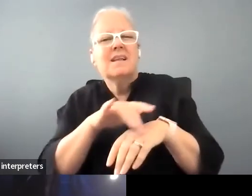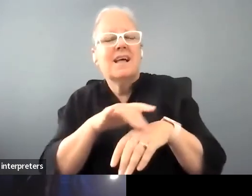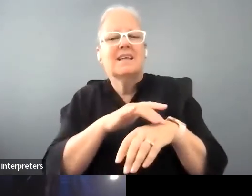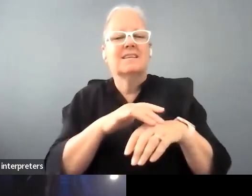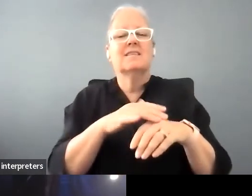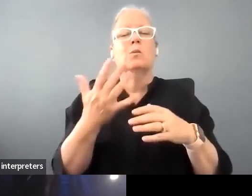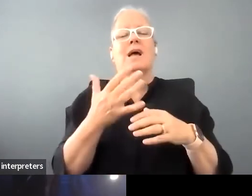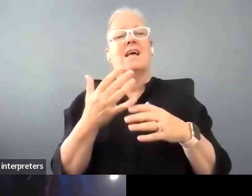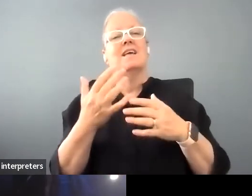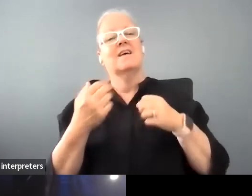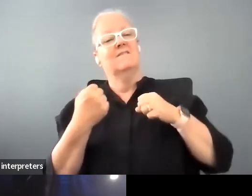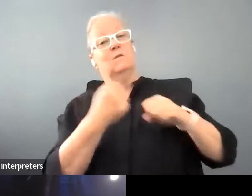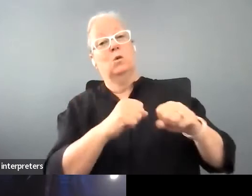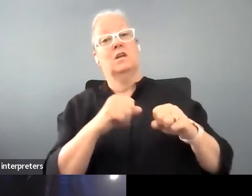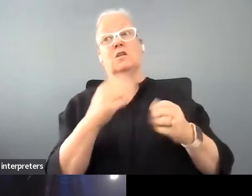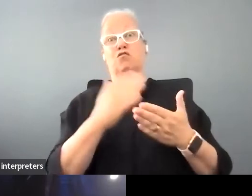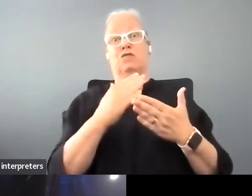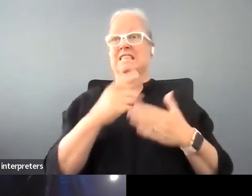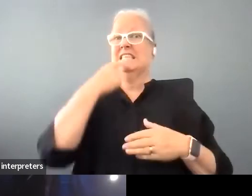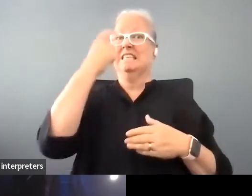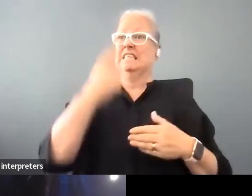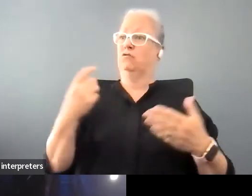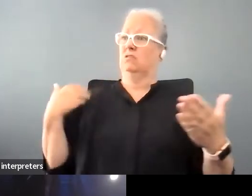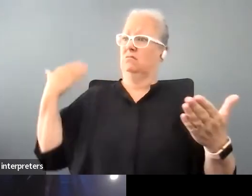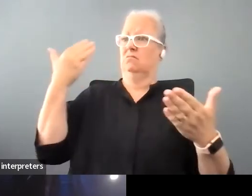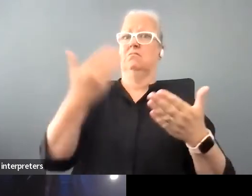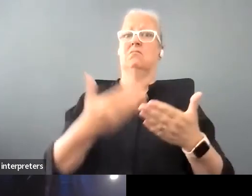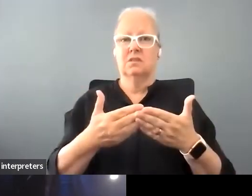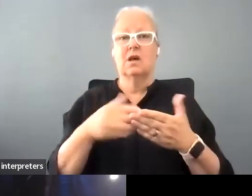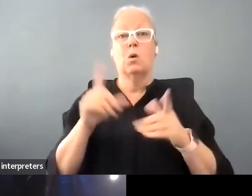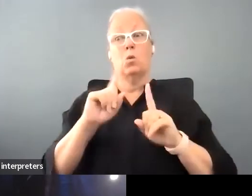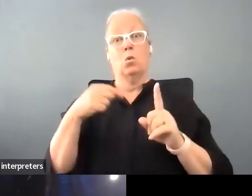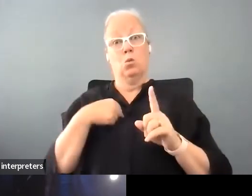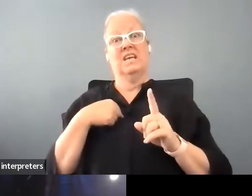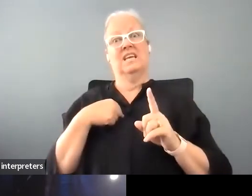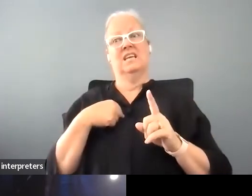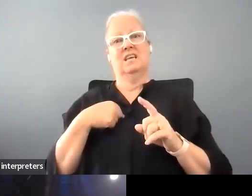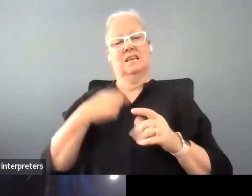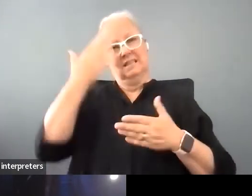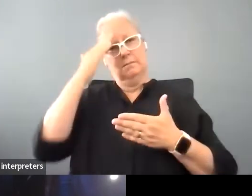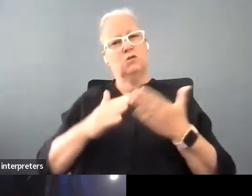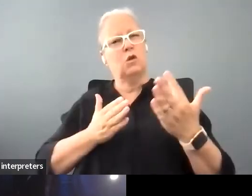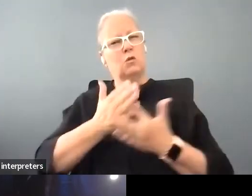what we've just gone through and what we are going through. I thought Lesley would be on to that